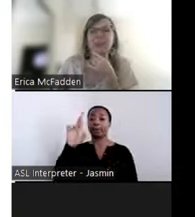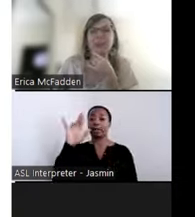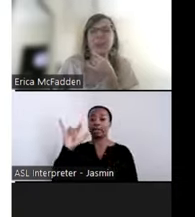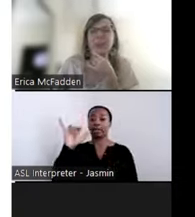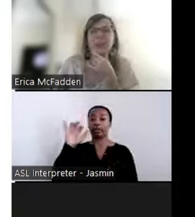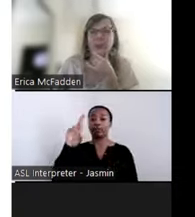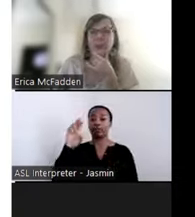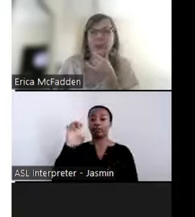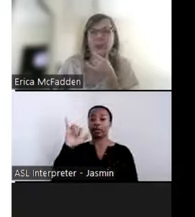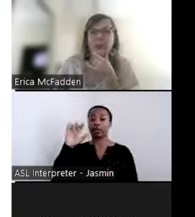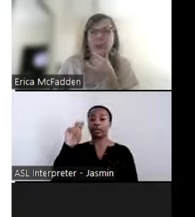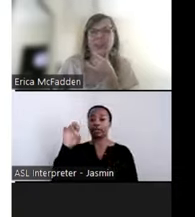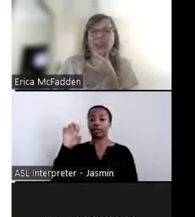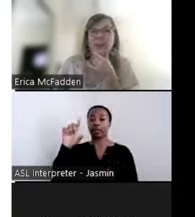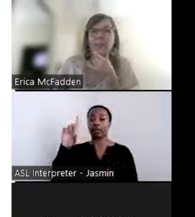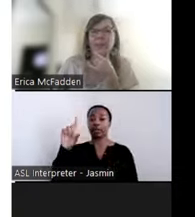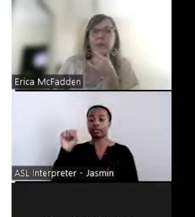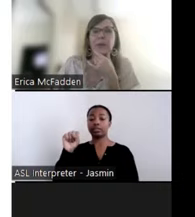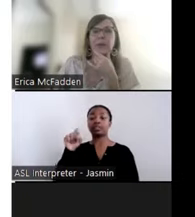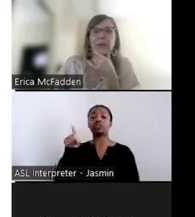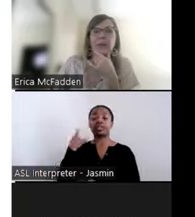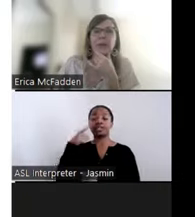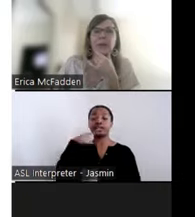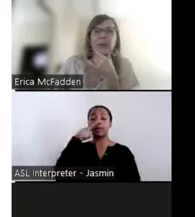Center for Mental Health Services, Substance Abuse and Mental Health Services